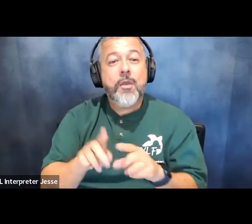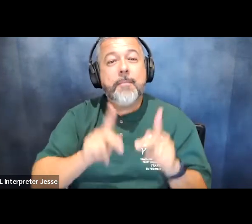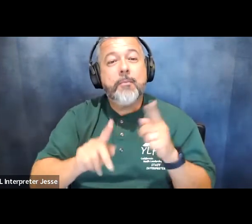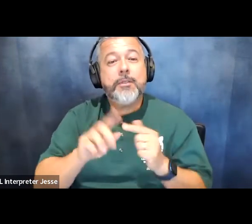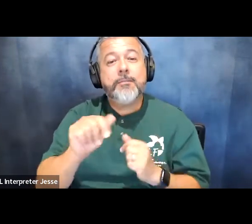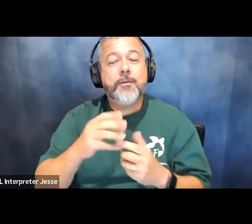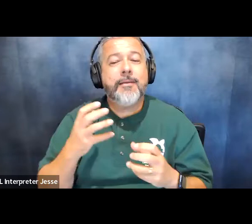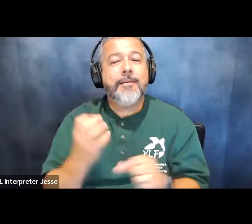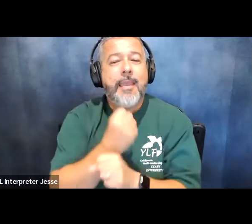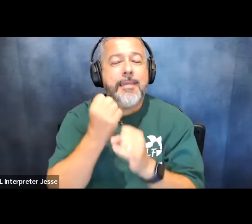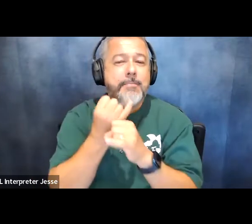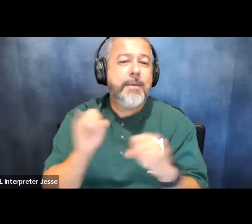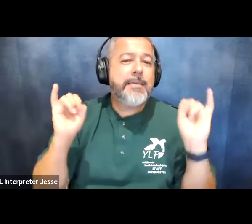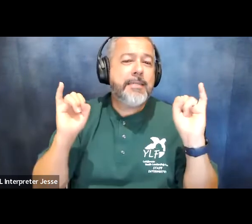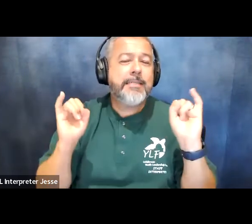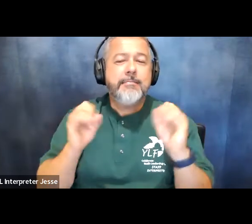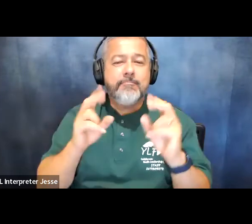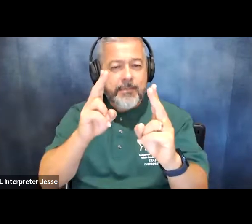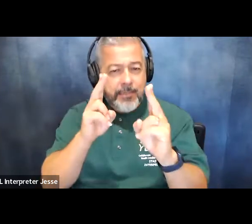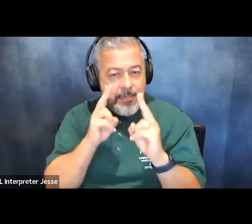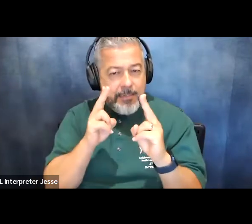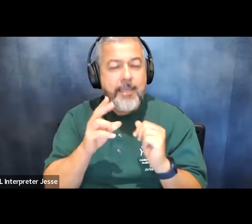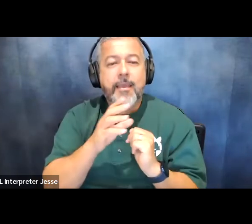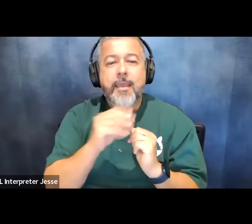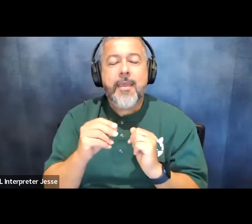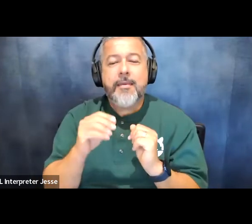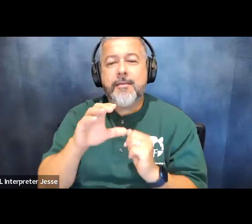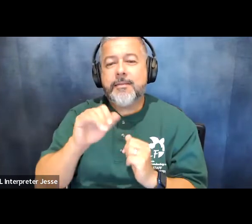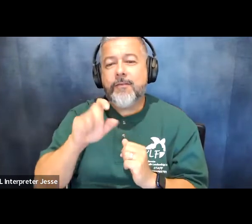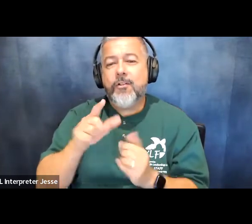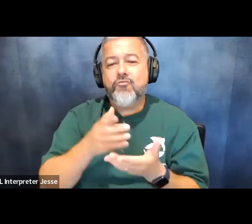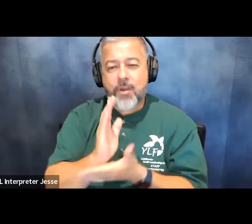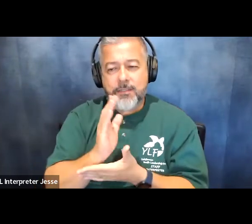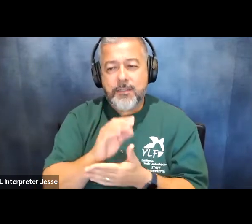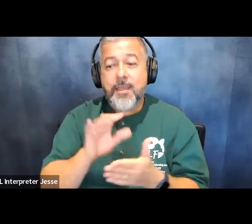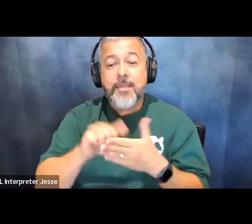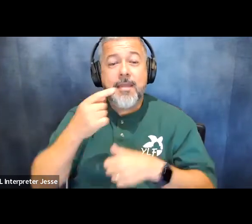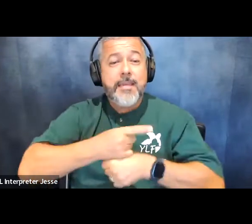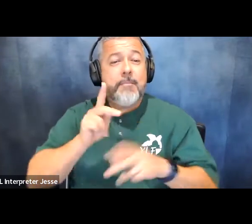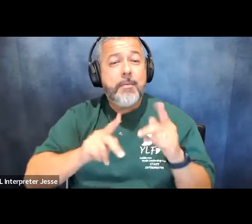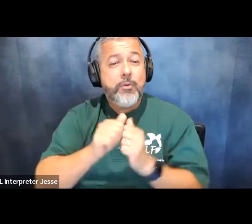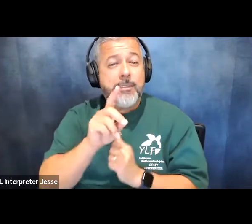dignity and their civil rights it was the day that people with disabilities were fully recognized and